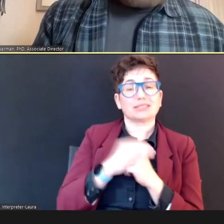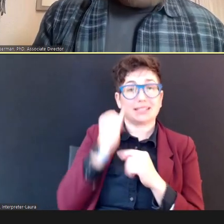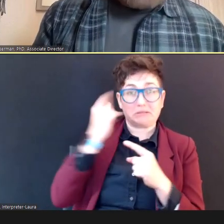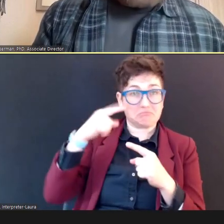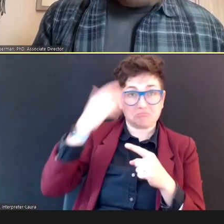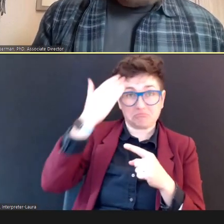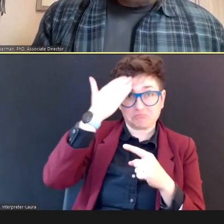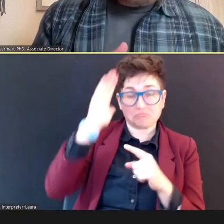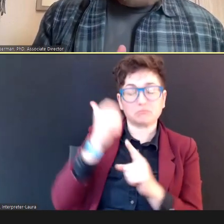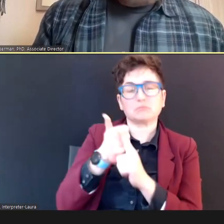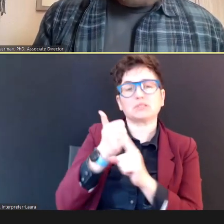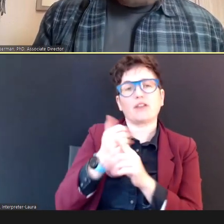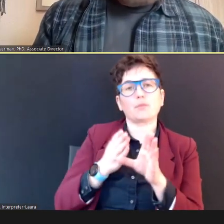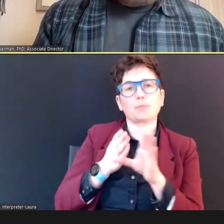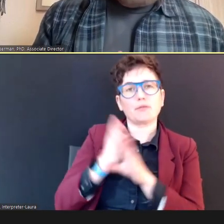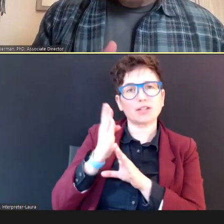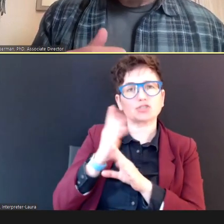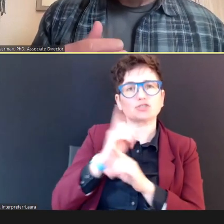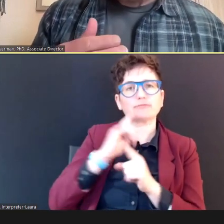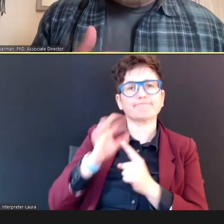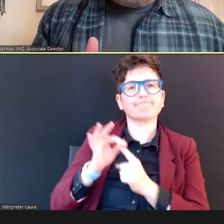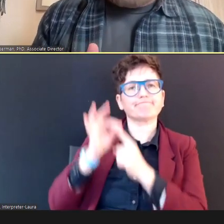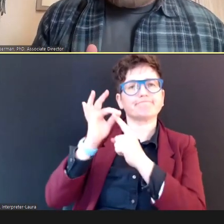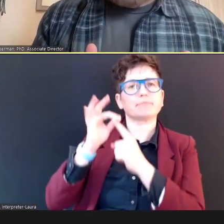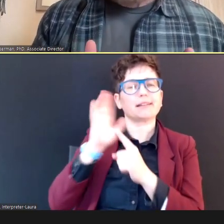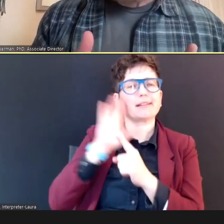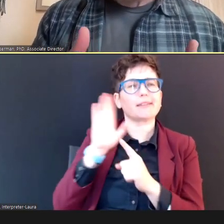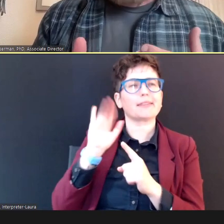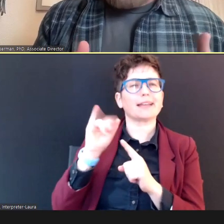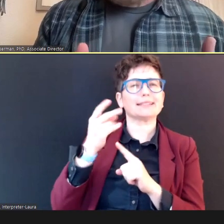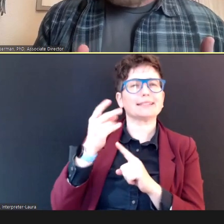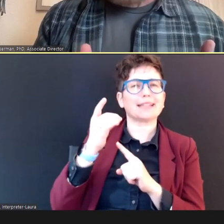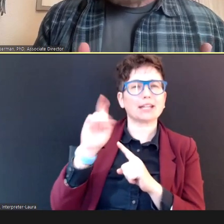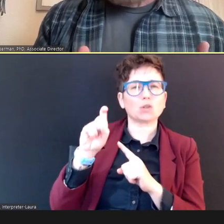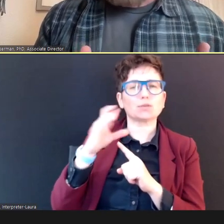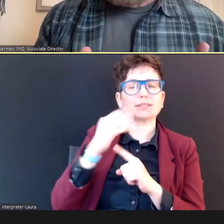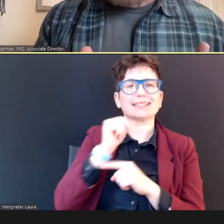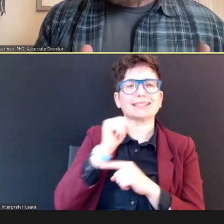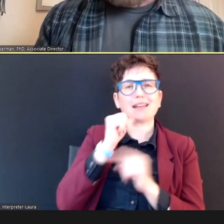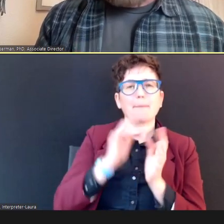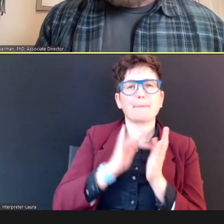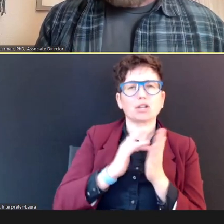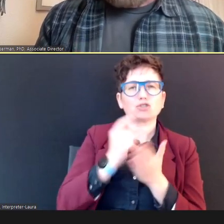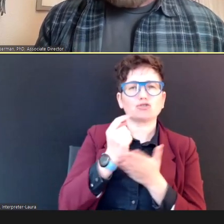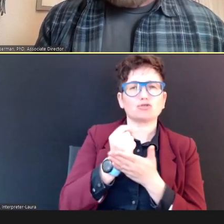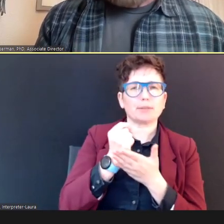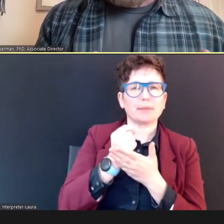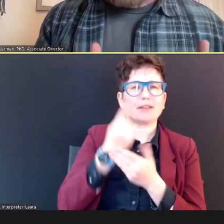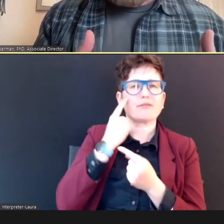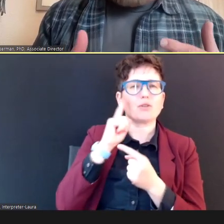who specializes in the diagnosis and nonmedical treatment of hearing-related, and other disorders associated with the ear,